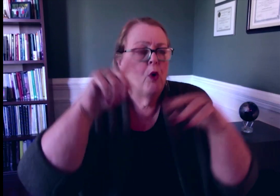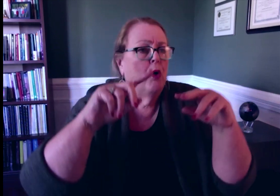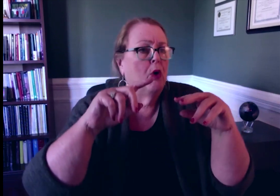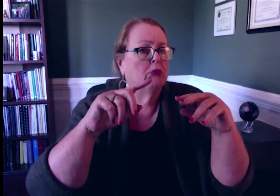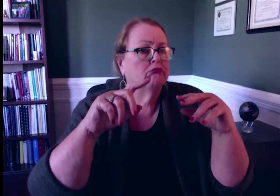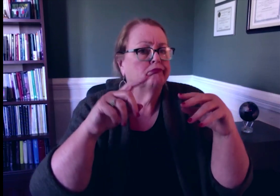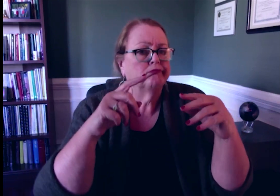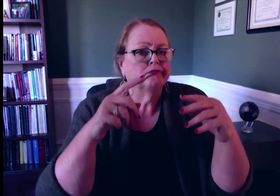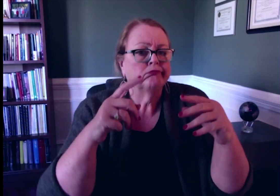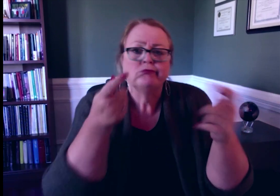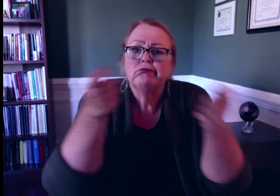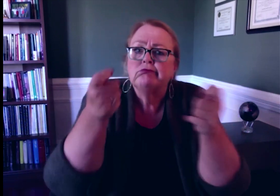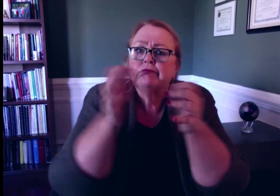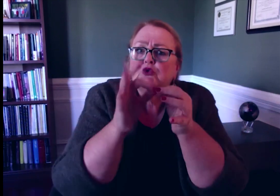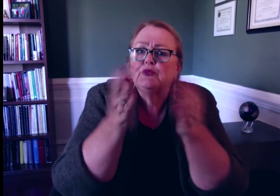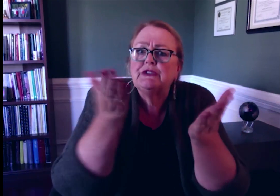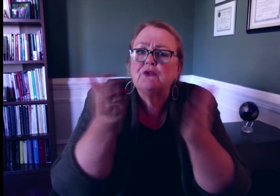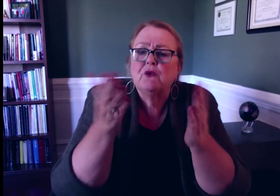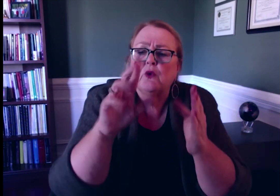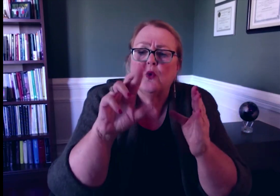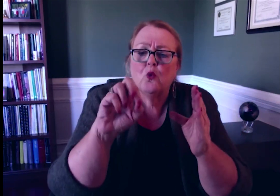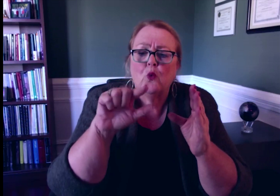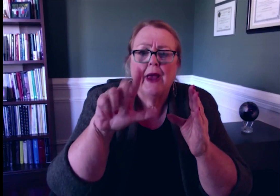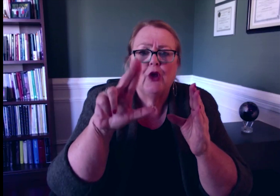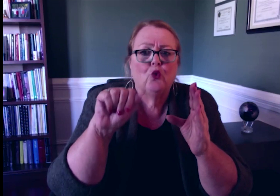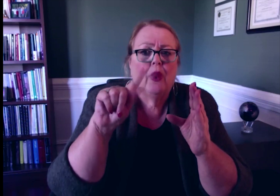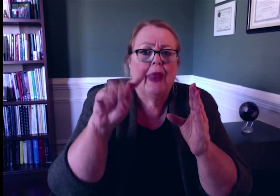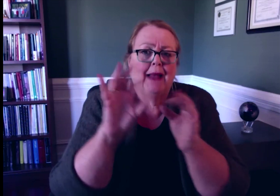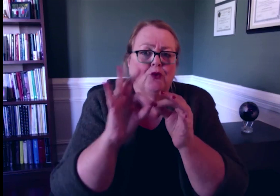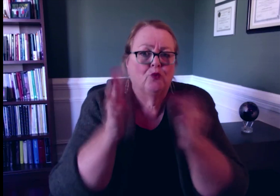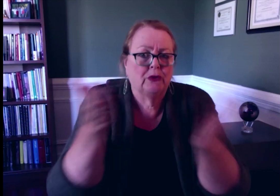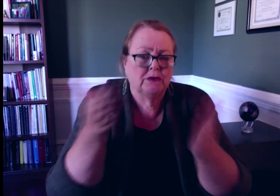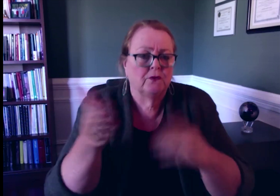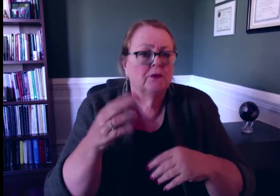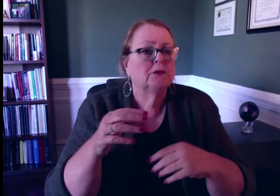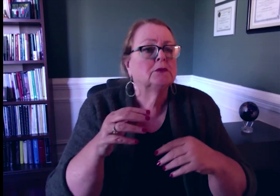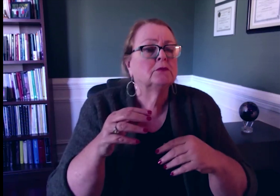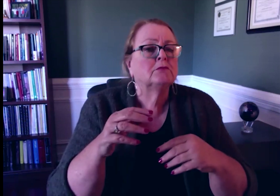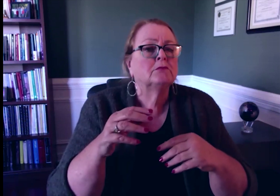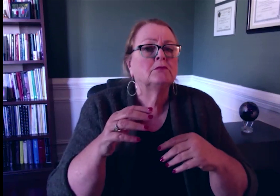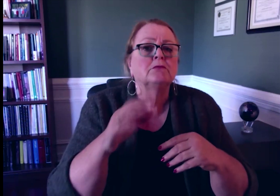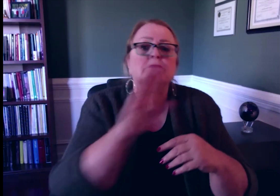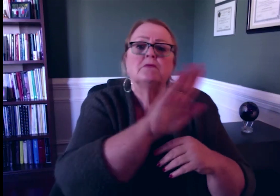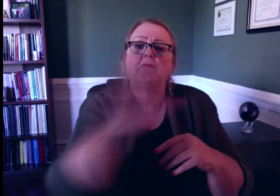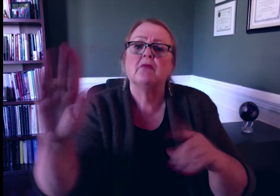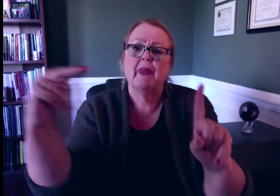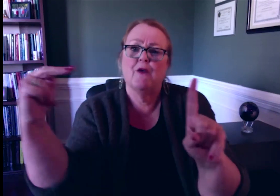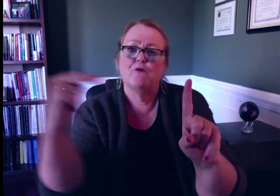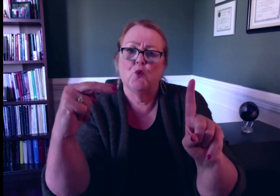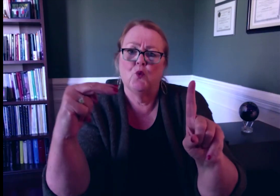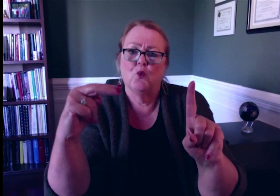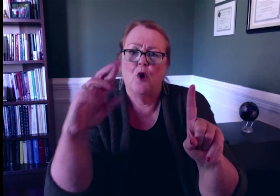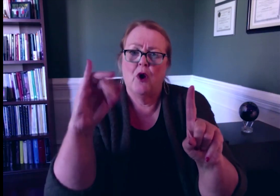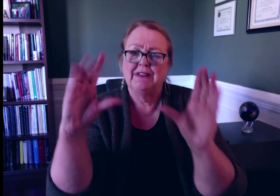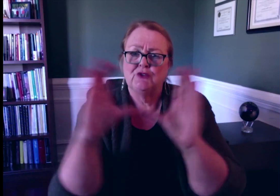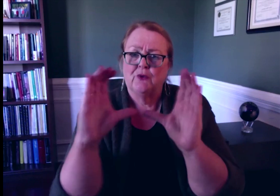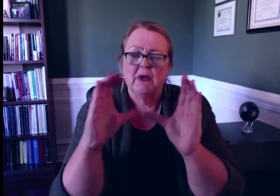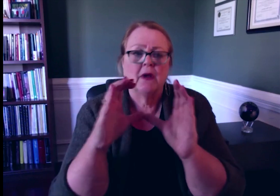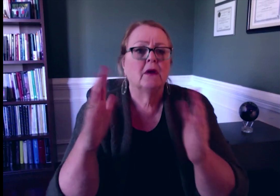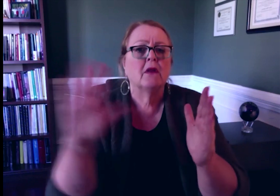interpreter services in their states, what is their view on RID certification, what are